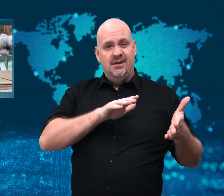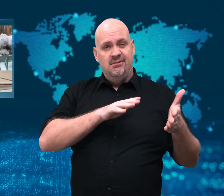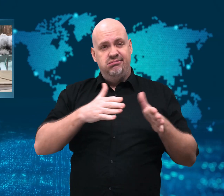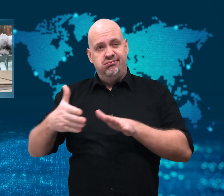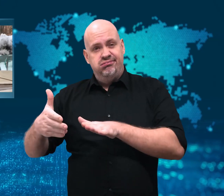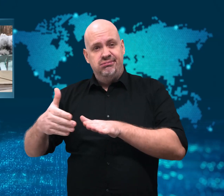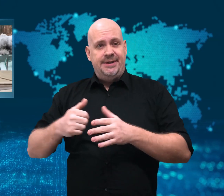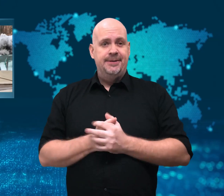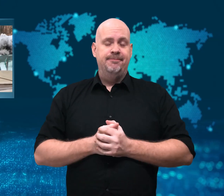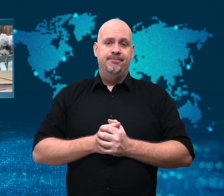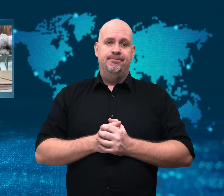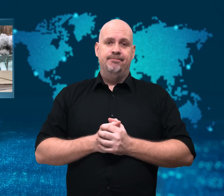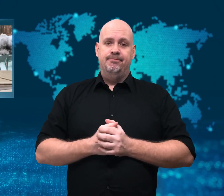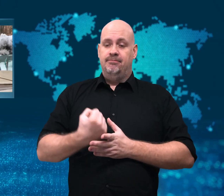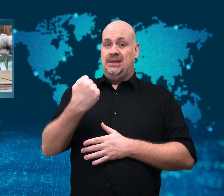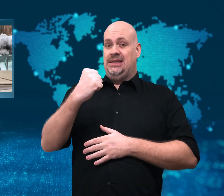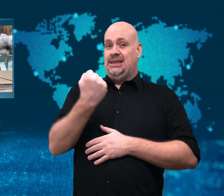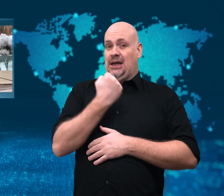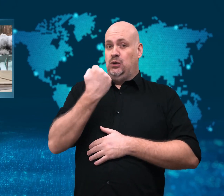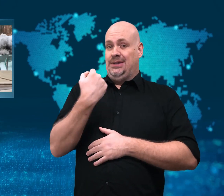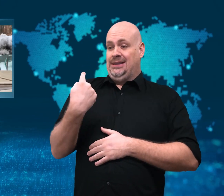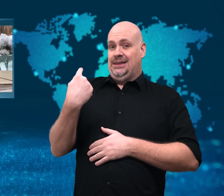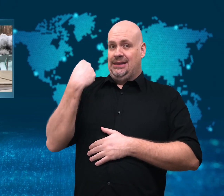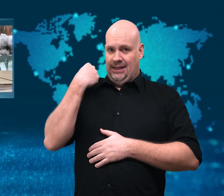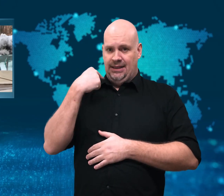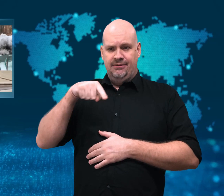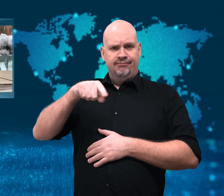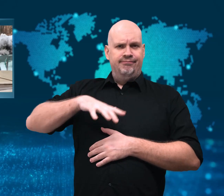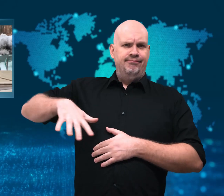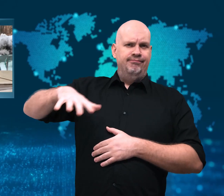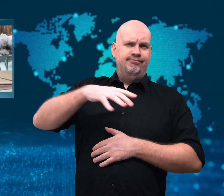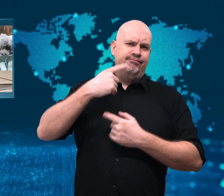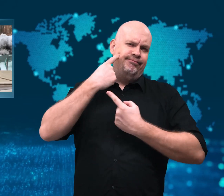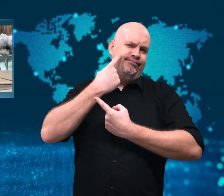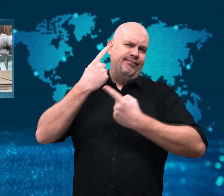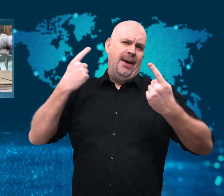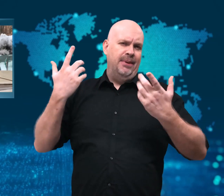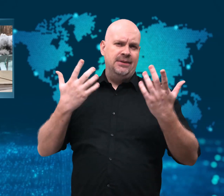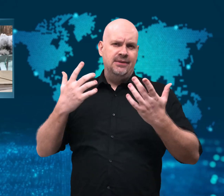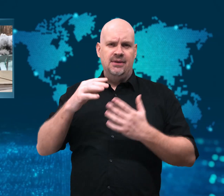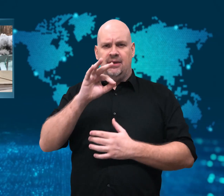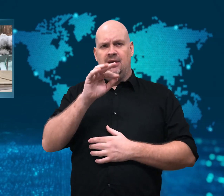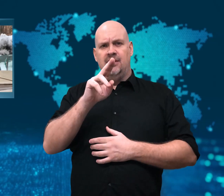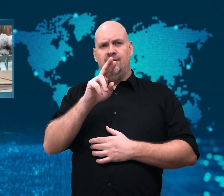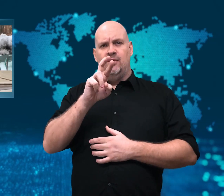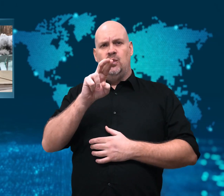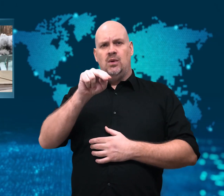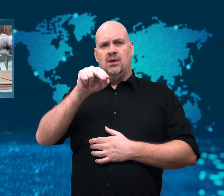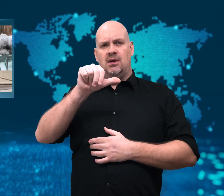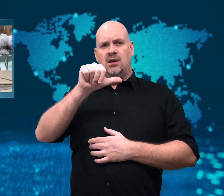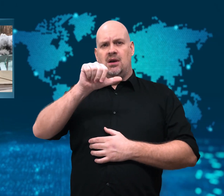tourists traveled on a boat to see the cliffs, caverns,